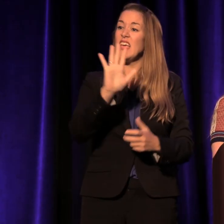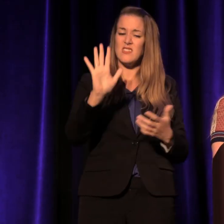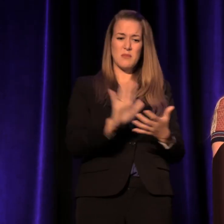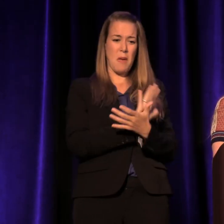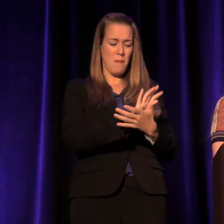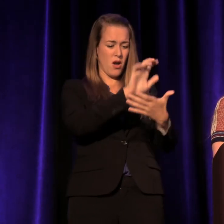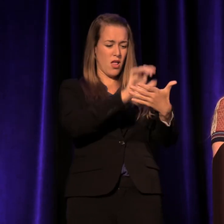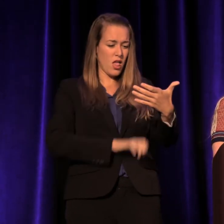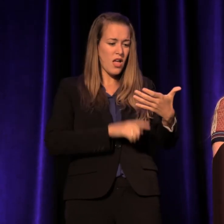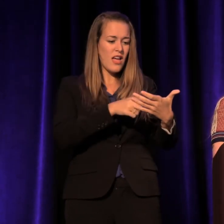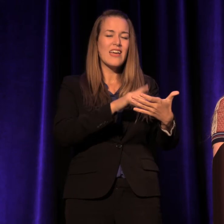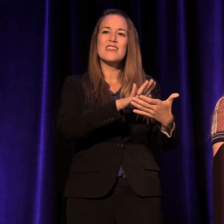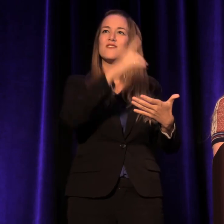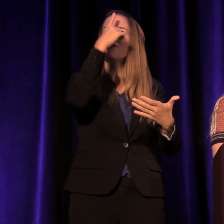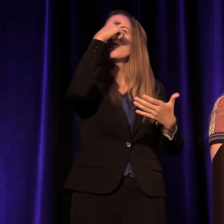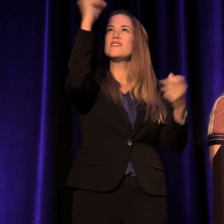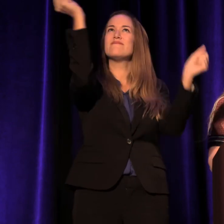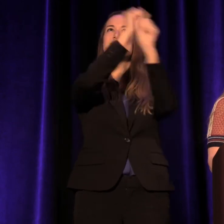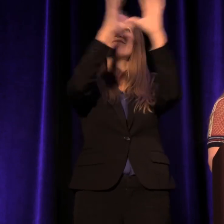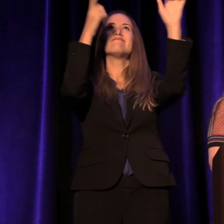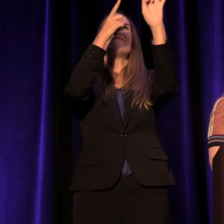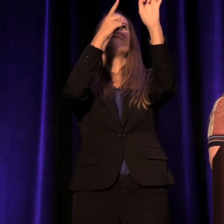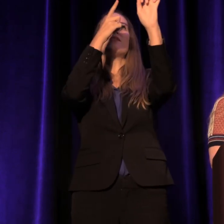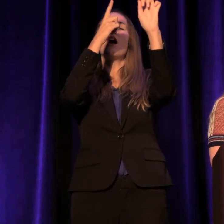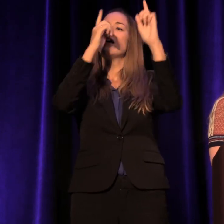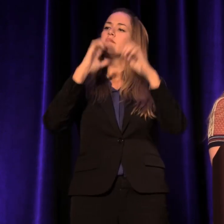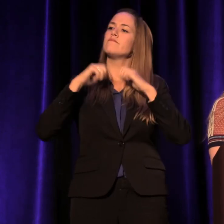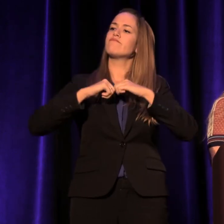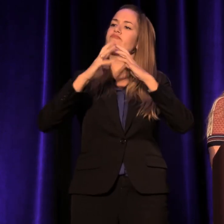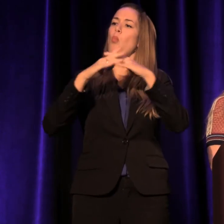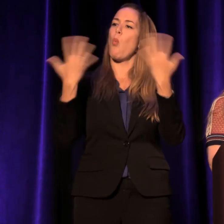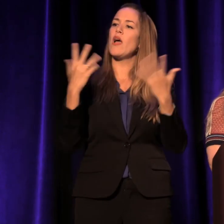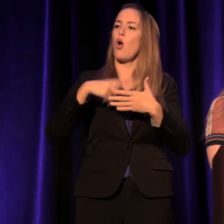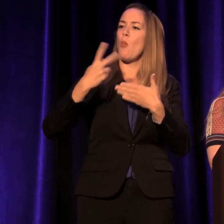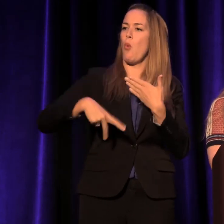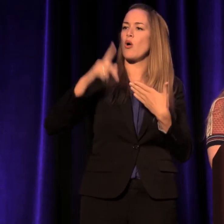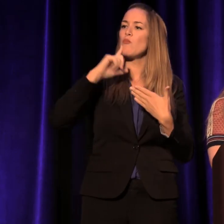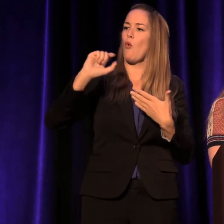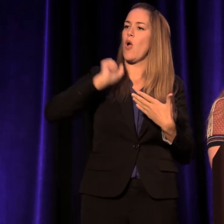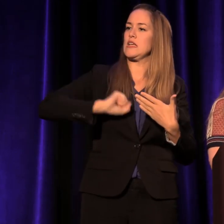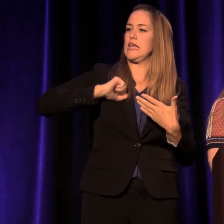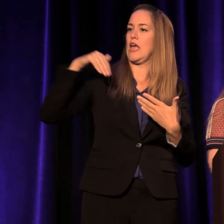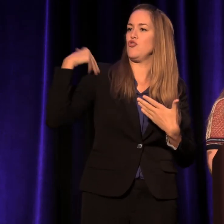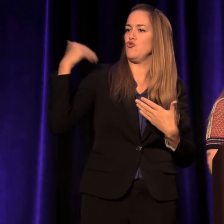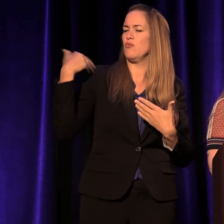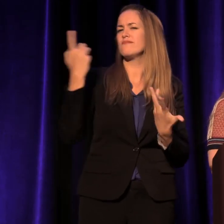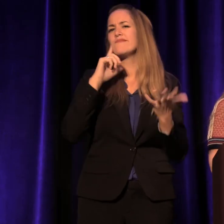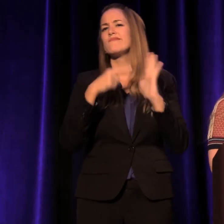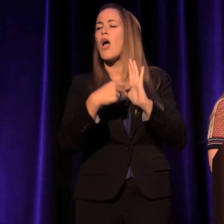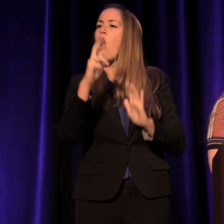a dream of starting a program for gang youth. You know, like a rec center, some classes,